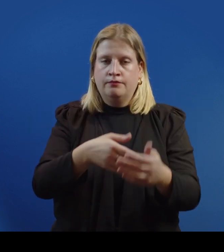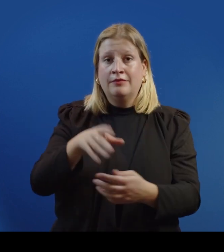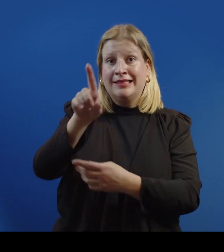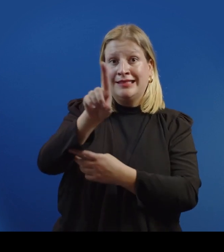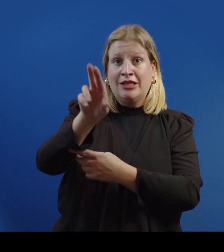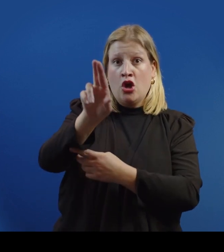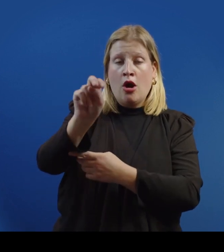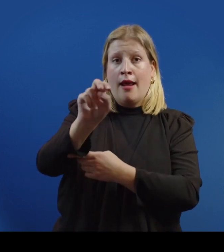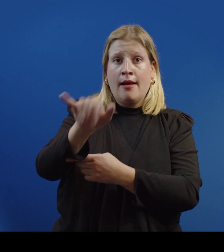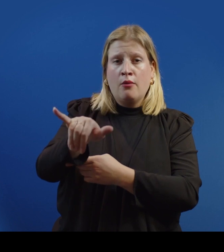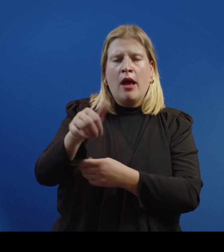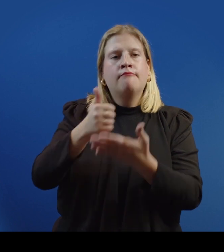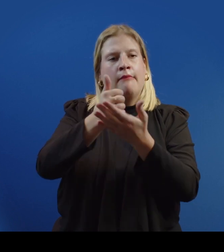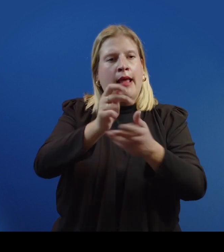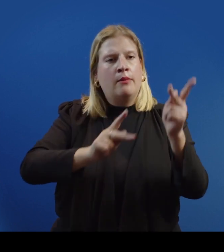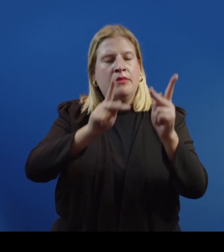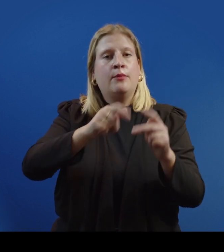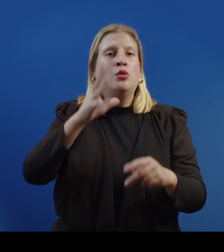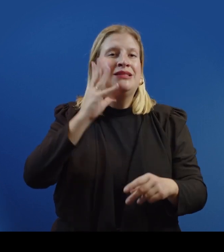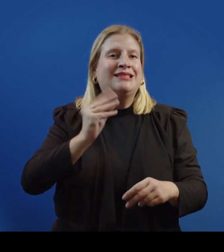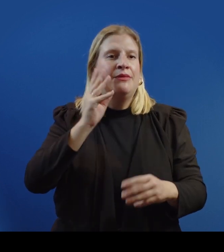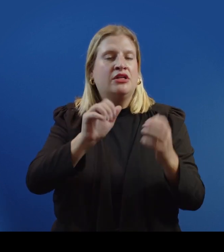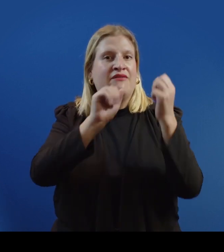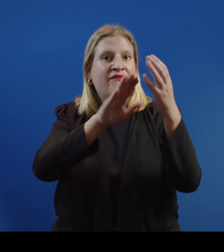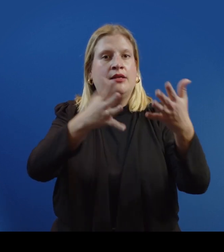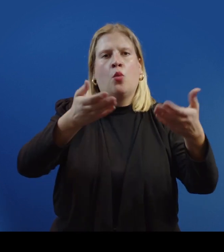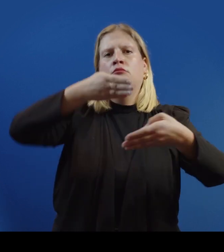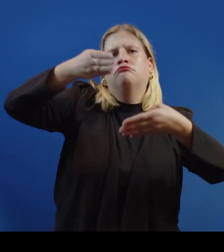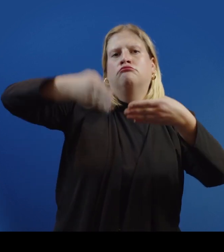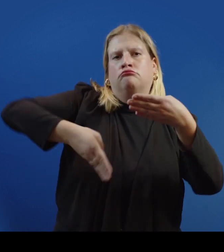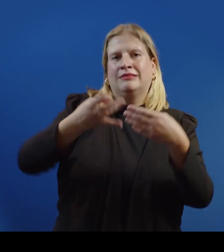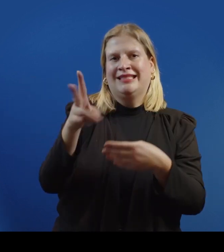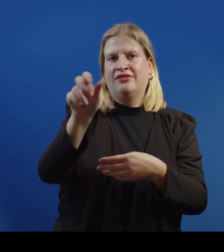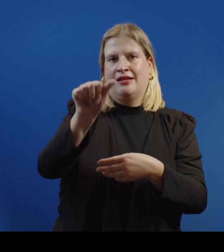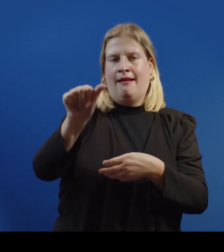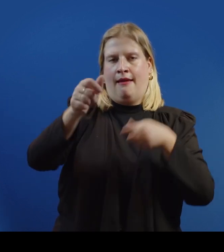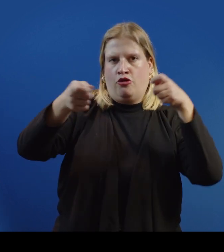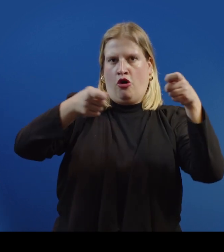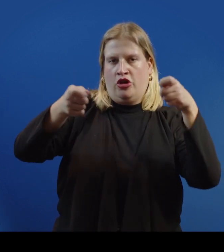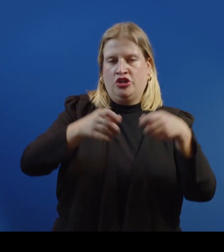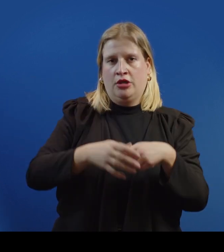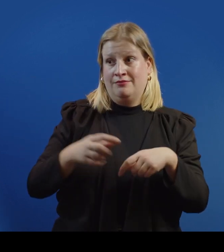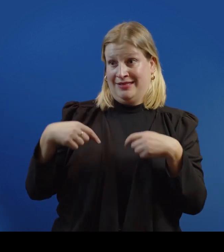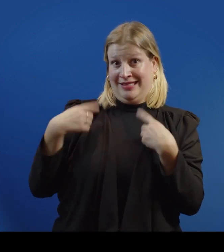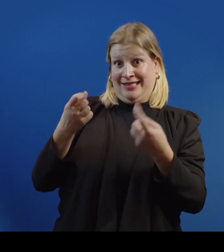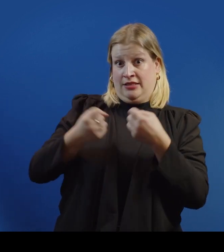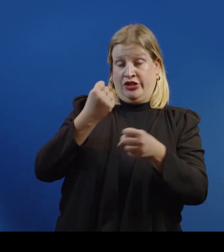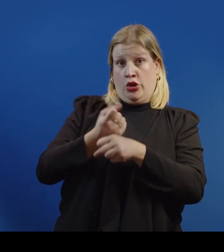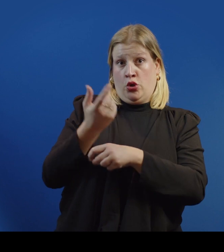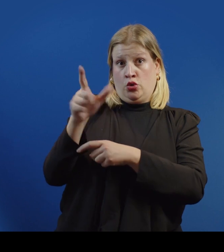DRNY helps those facing or seeking to terminate a 17-a guardianship. And since 2016,